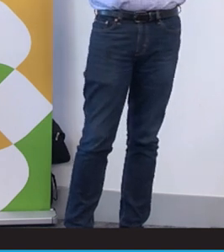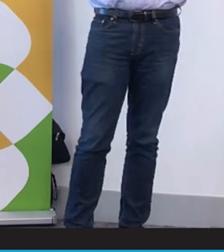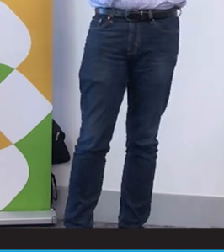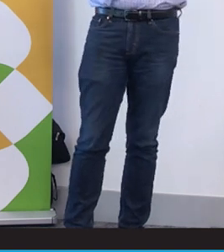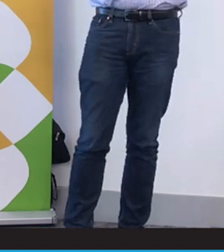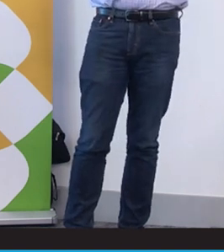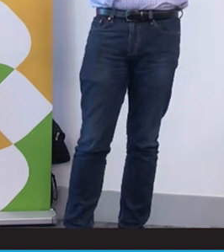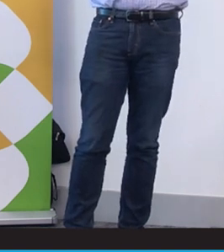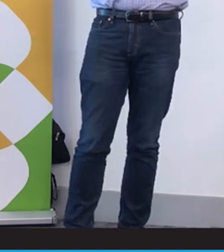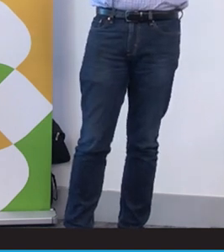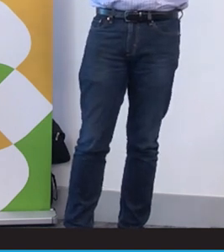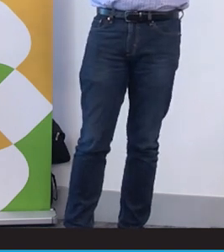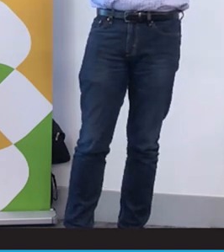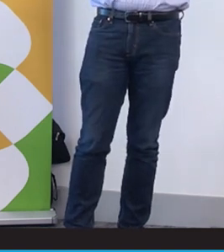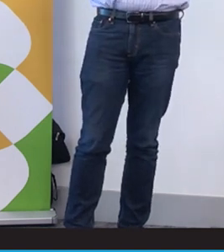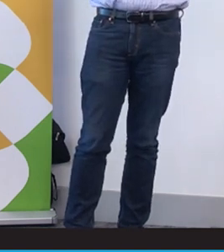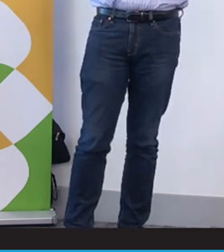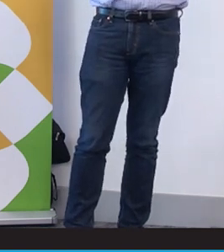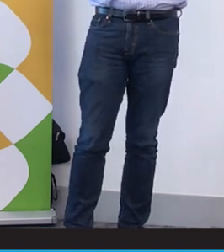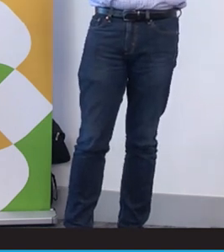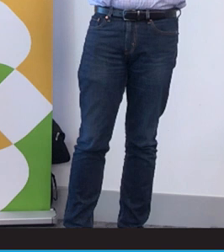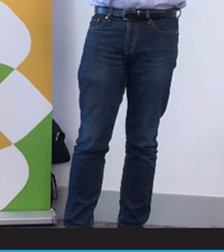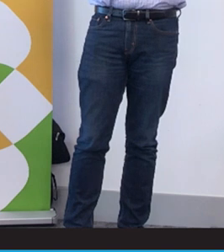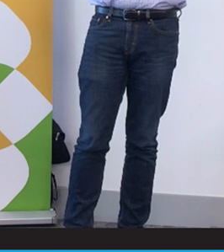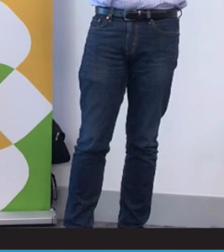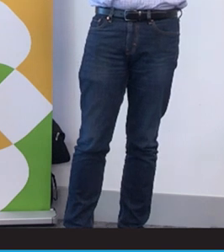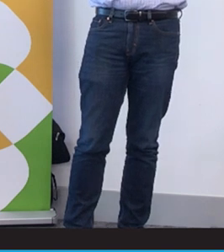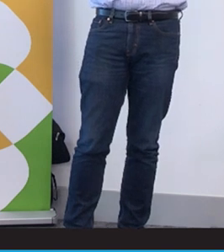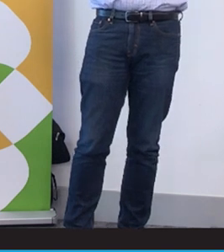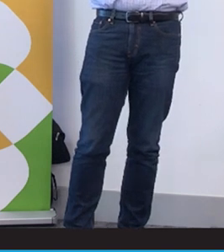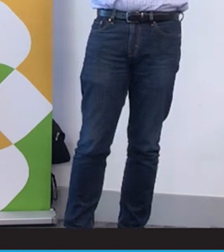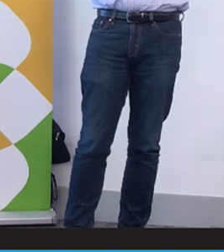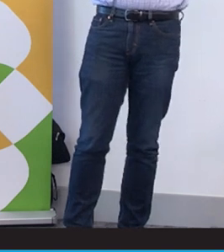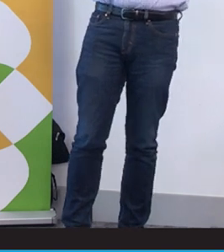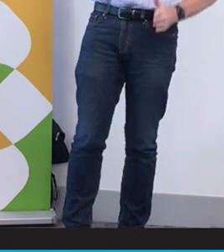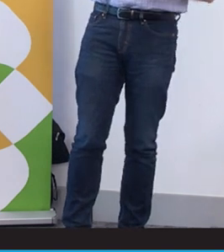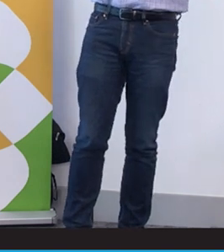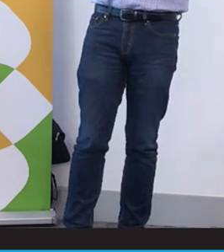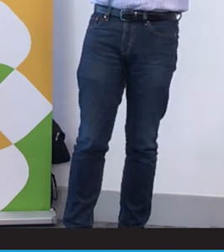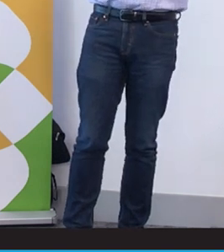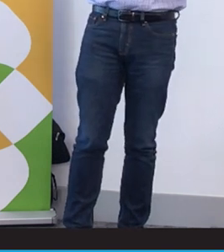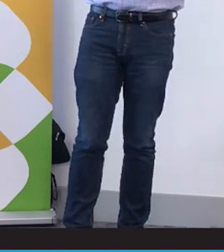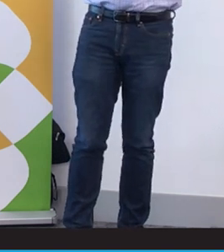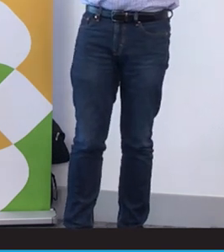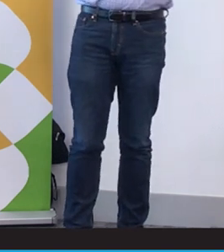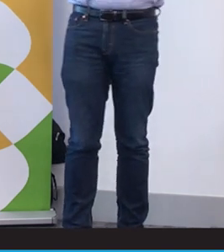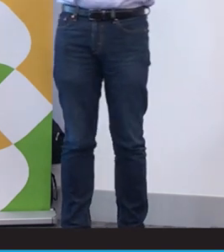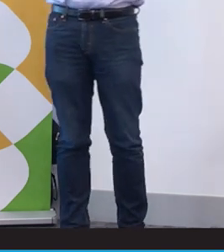community. Appreciate and accept that there is a cultural and linguistic side to deafness as well.